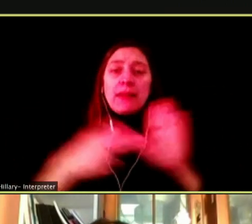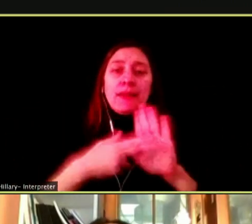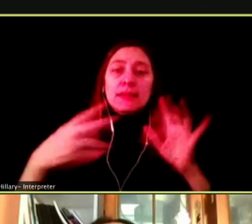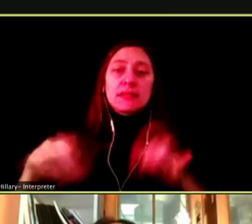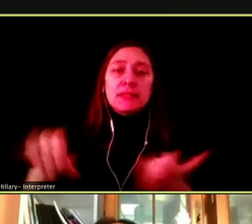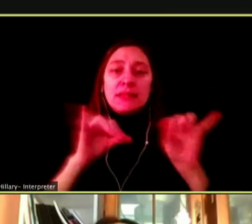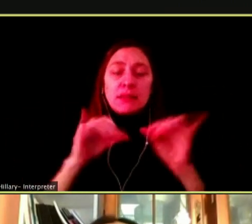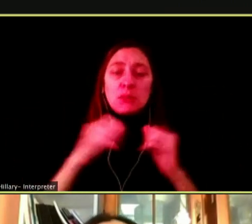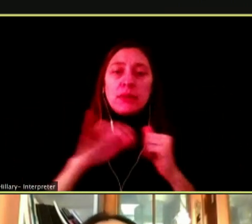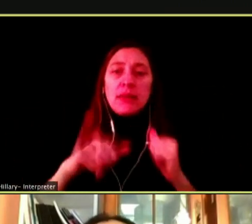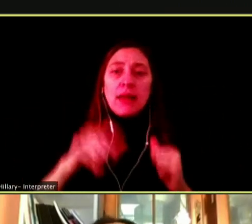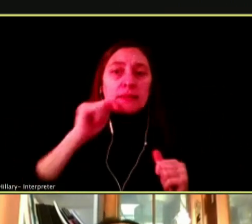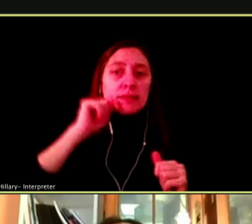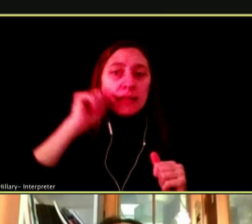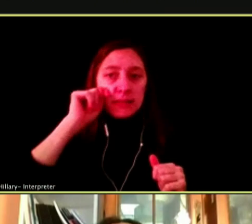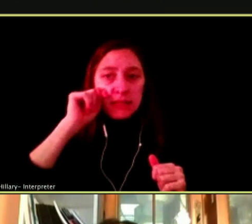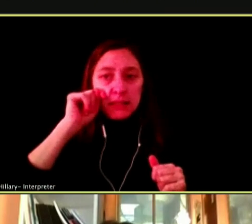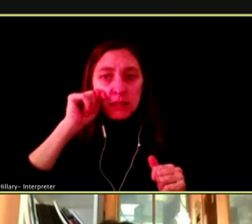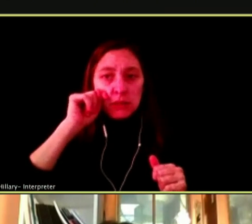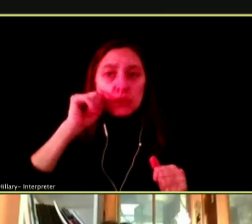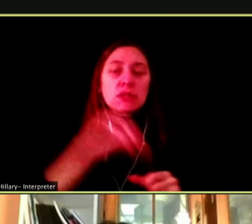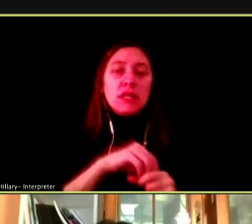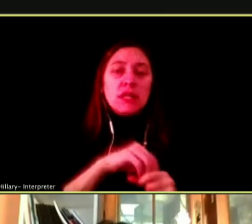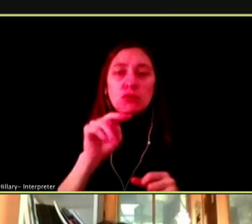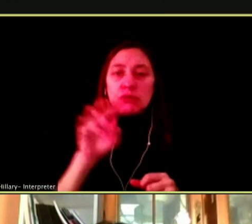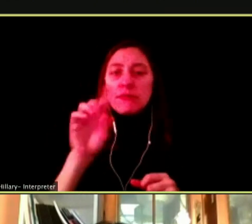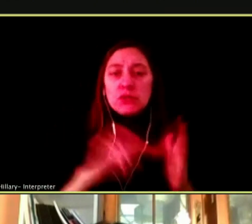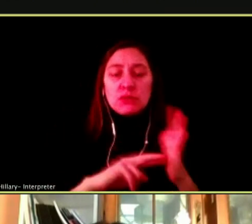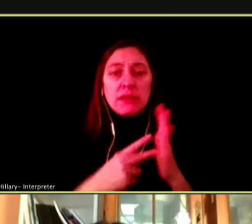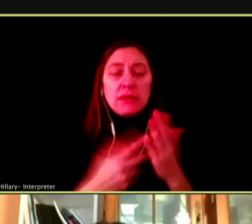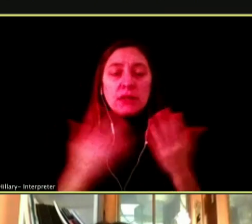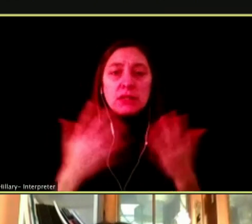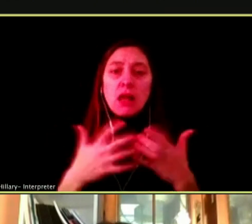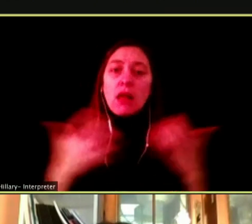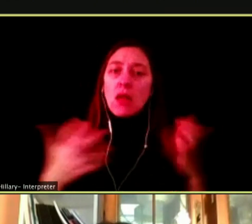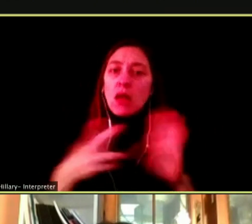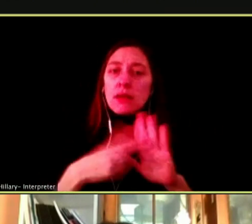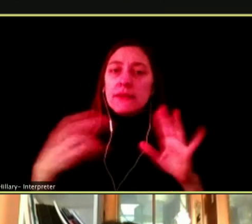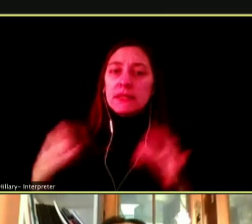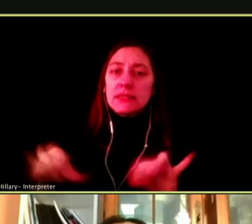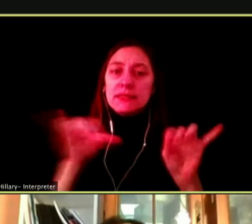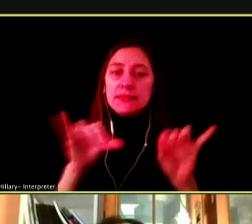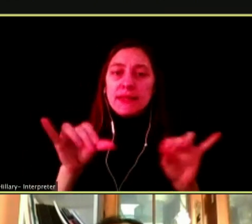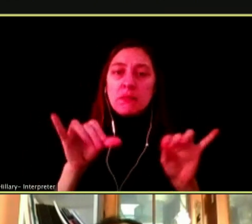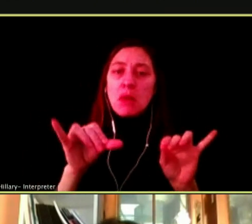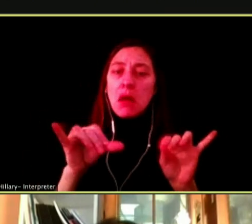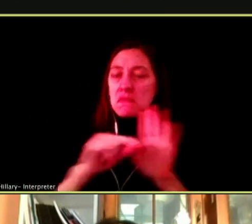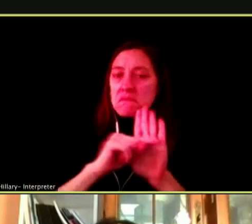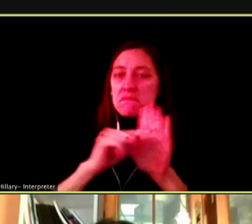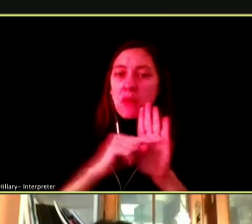AND SO THERE IS A LOTTO STIGMA AND WE TEND TO EXCLUDE THE COMMUNITY IT SIMPLY